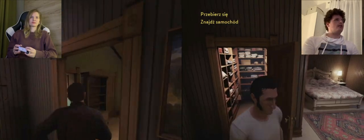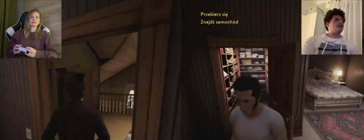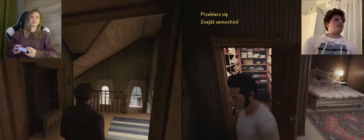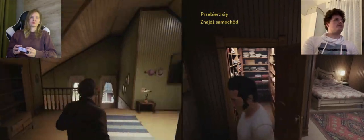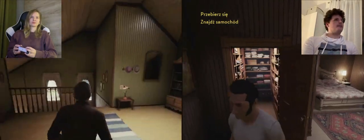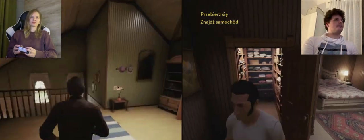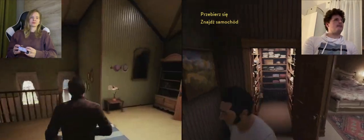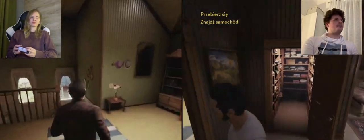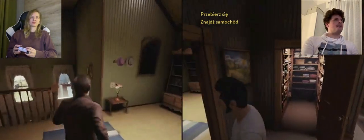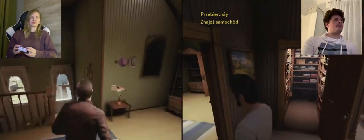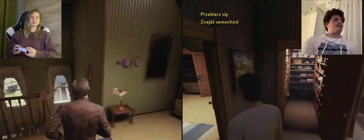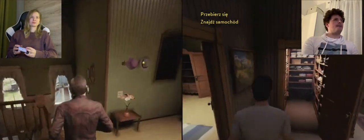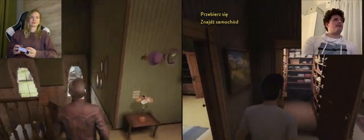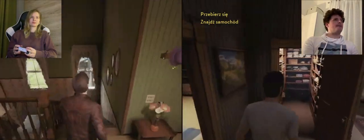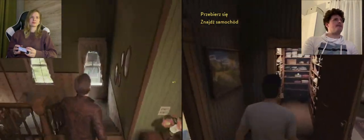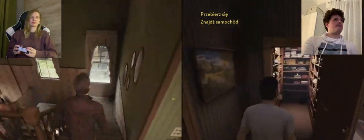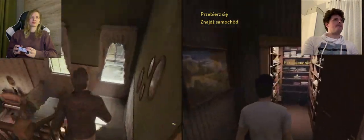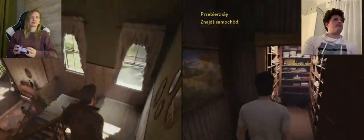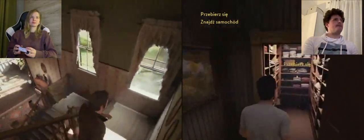(As you can see Kama ignored him and makes XD his own way)